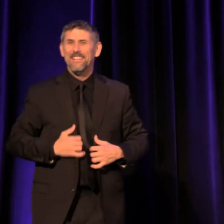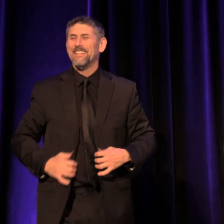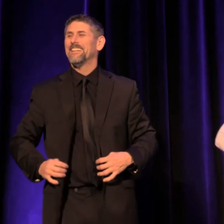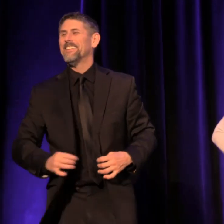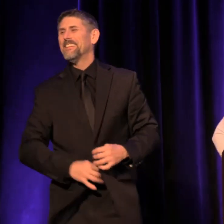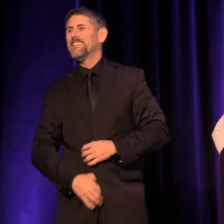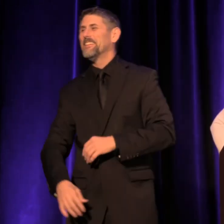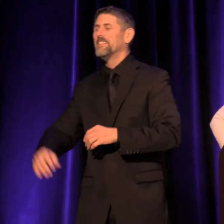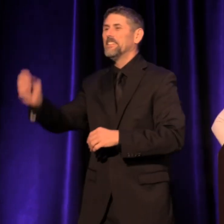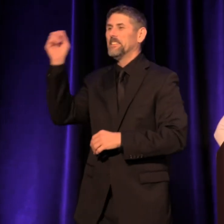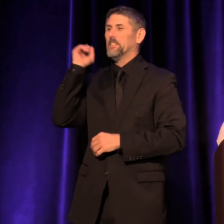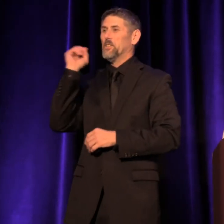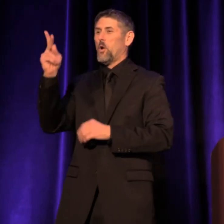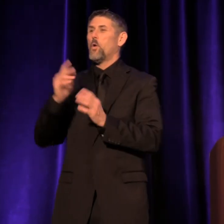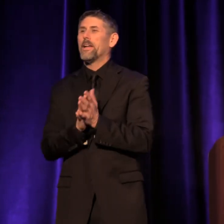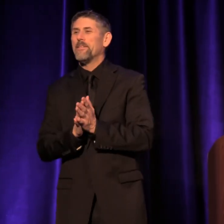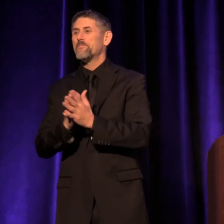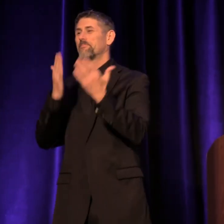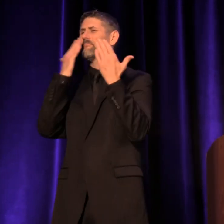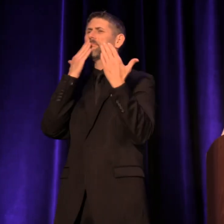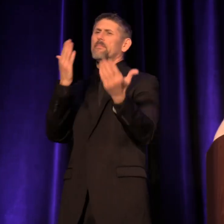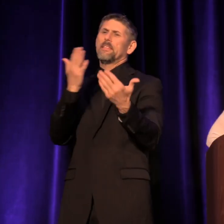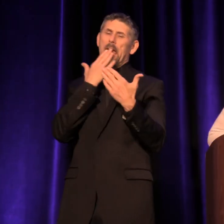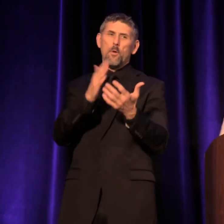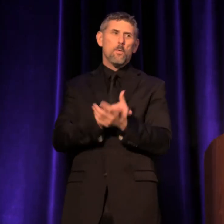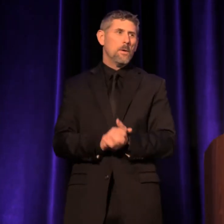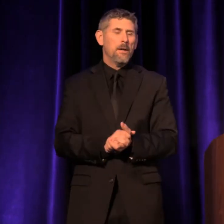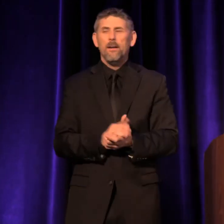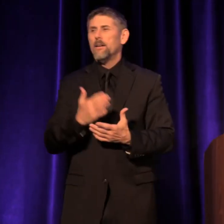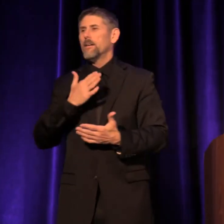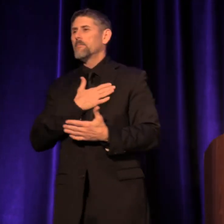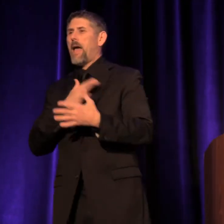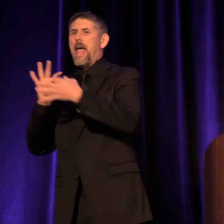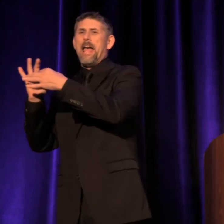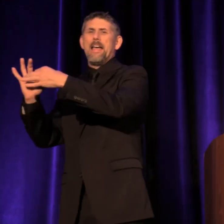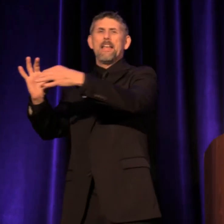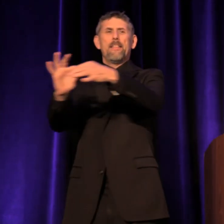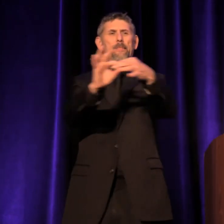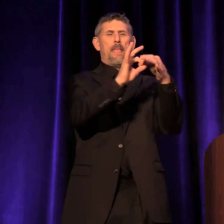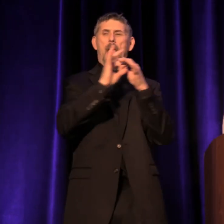Okay. Thank you. Thank you, my fellow thespians. Thank you.